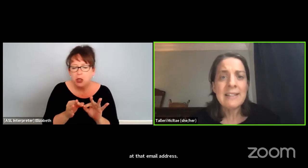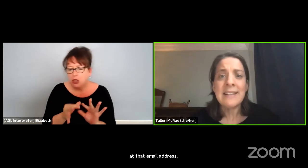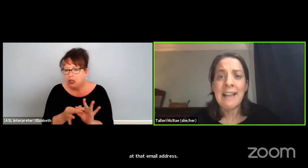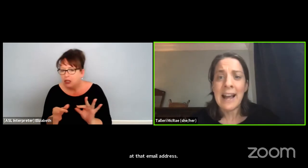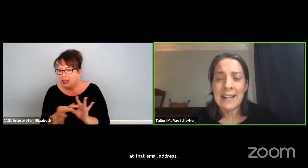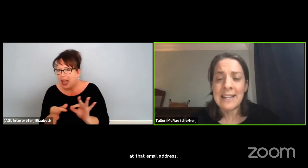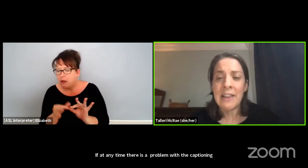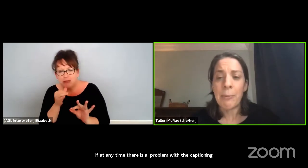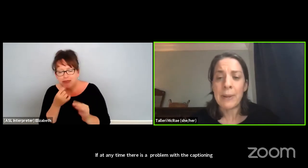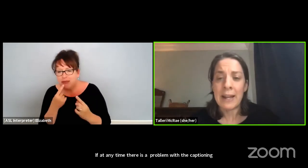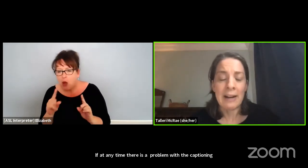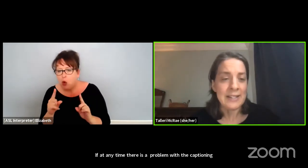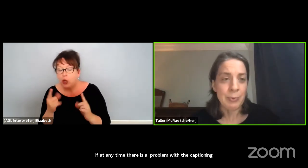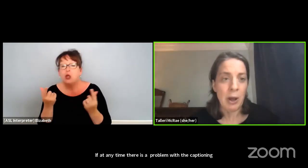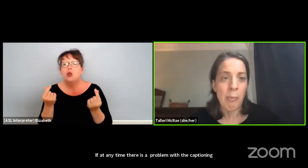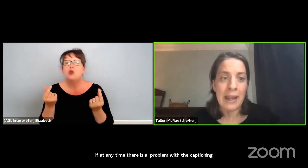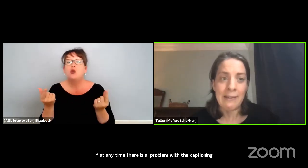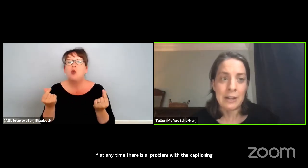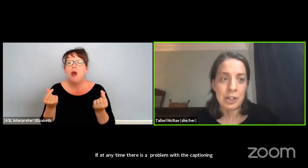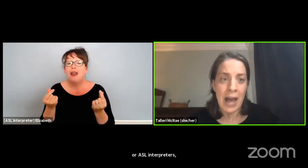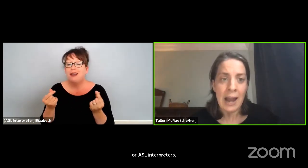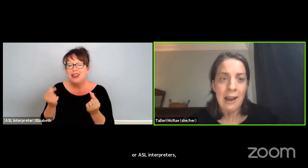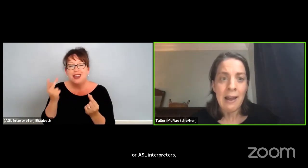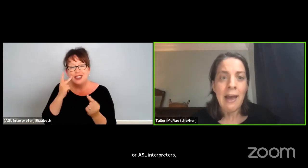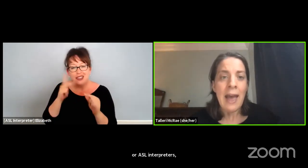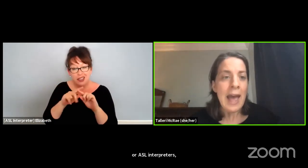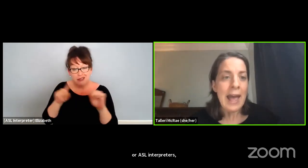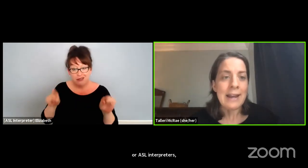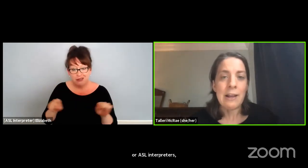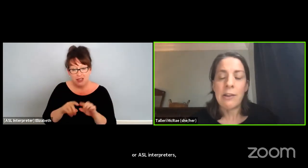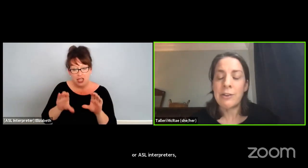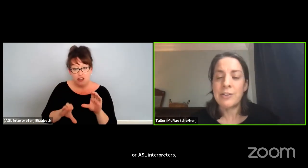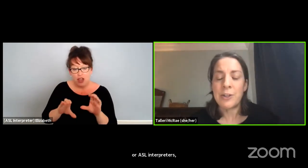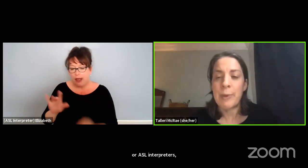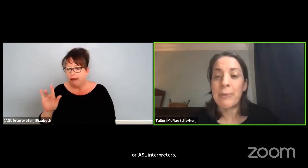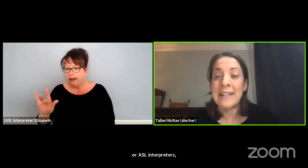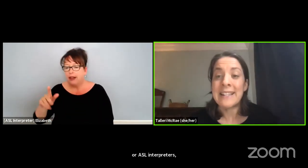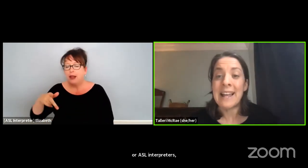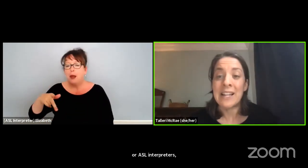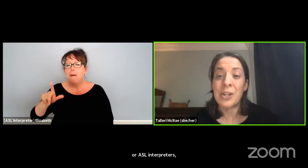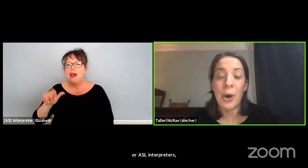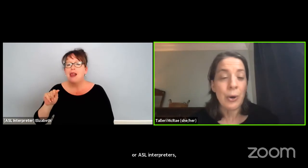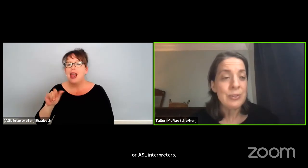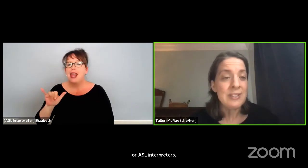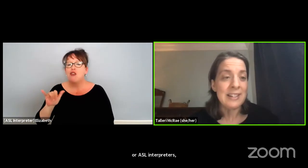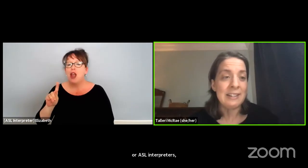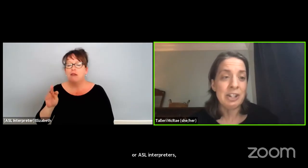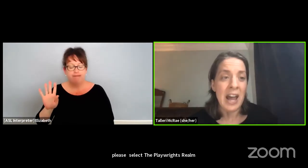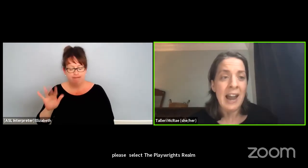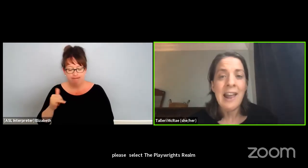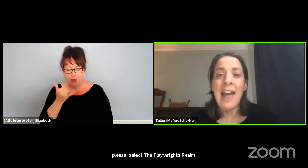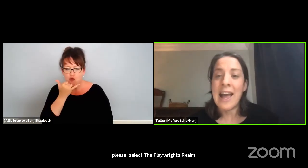select the Playwright's Realm in the chat. And excuse me, please select the host in the chat